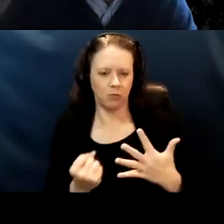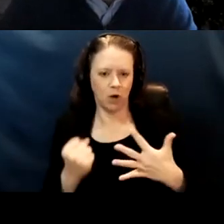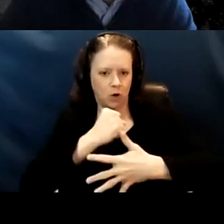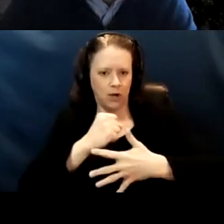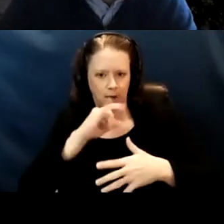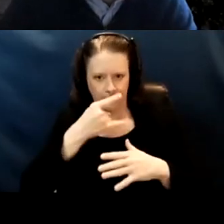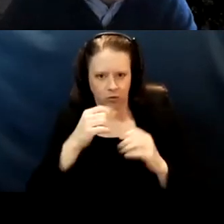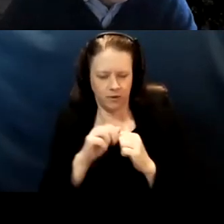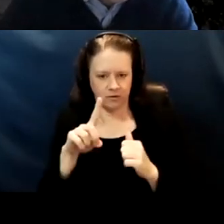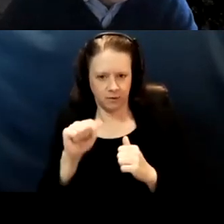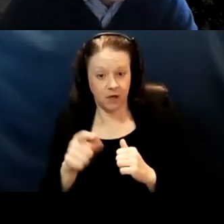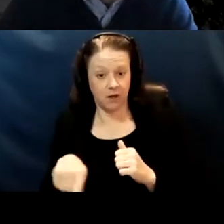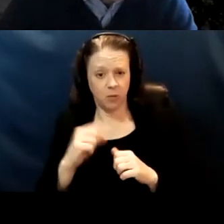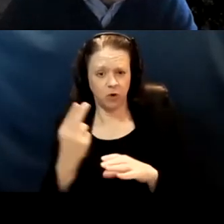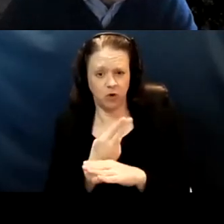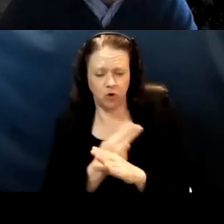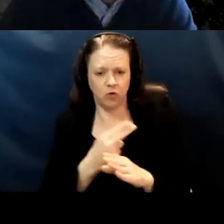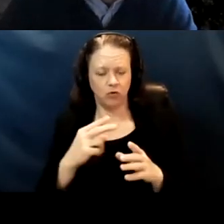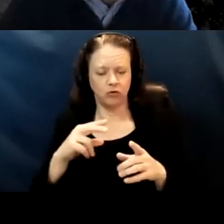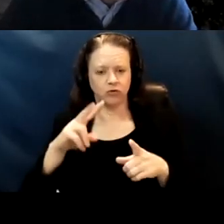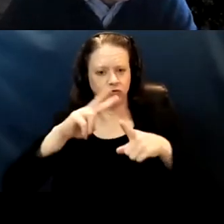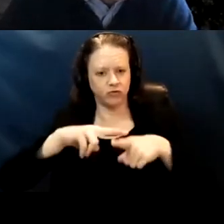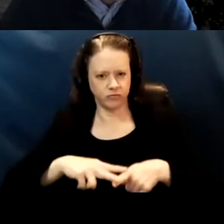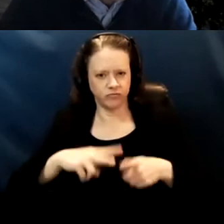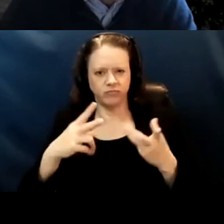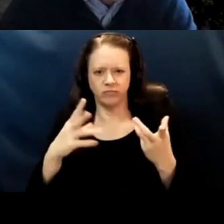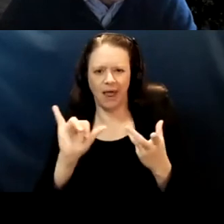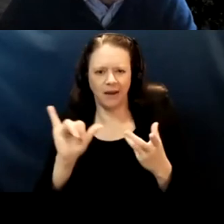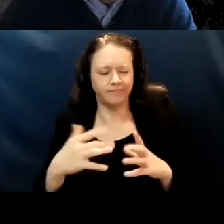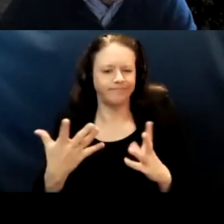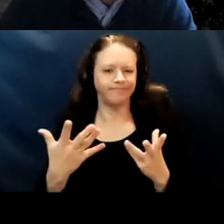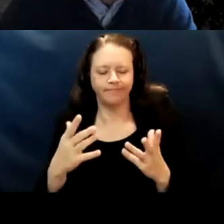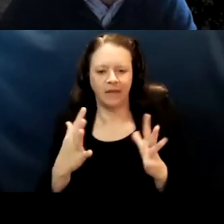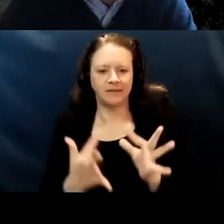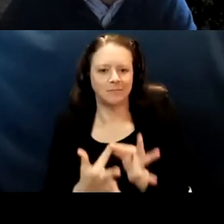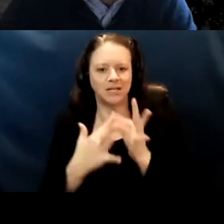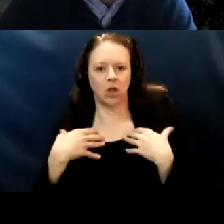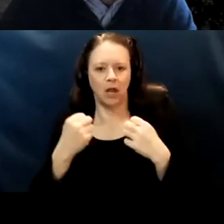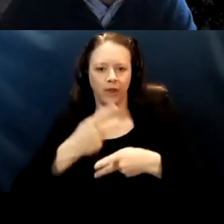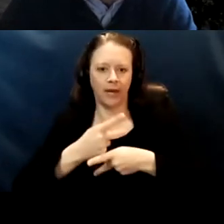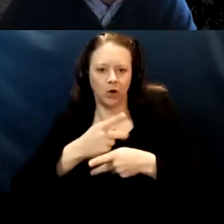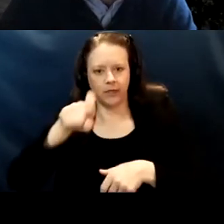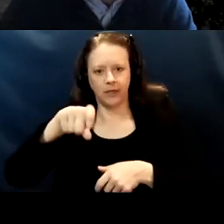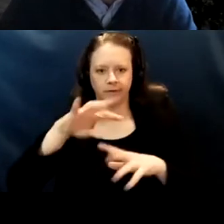They'll use the terminology special healthcare needs or other terminology that get used in pediatric settings.